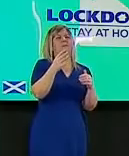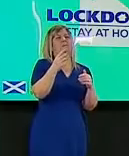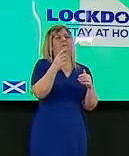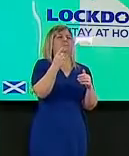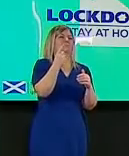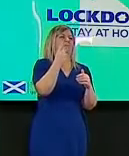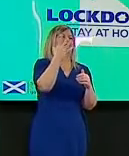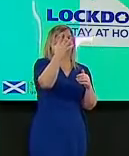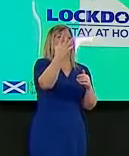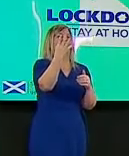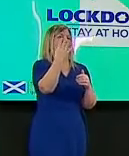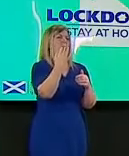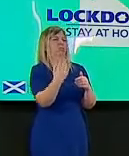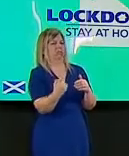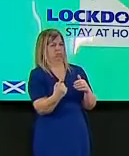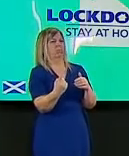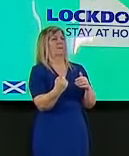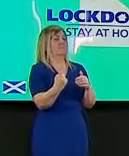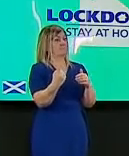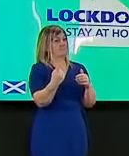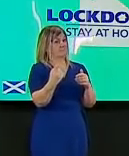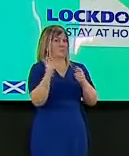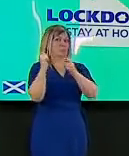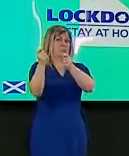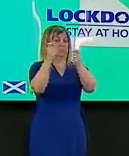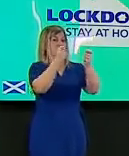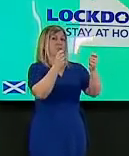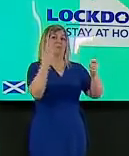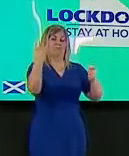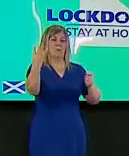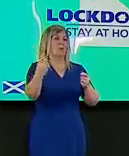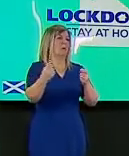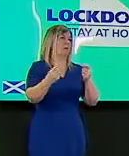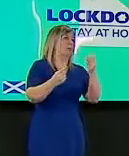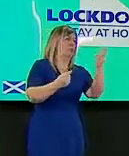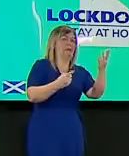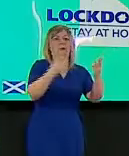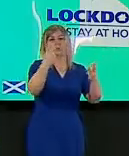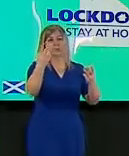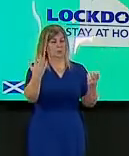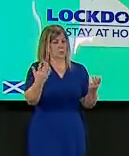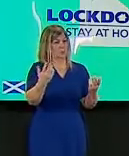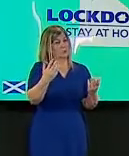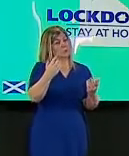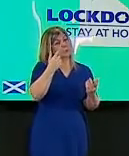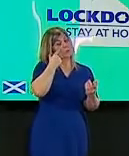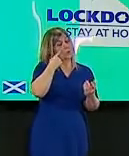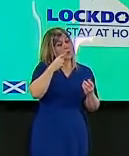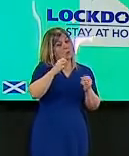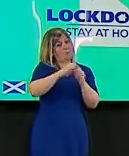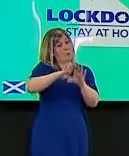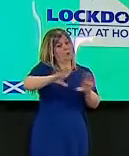a massive a positive impact particularly on things like hospitality and self-catering